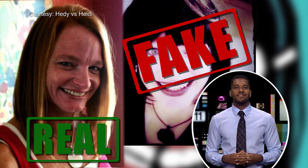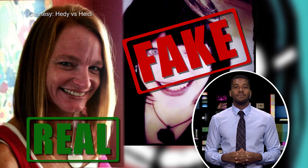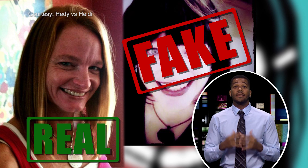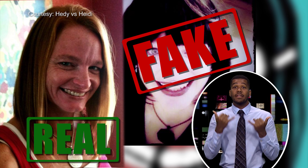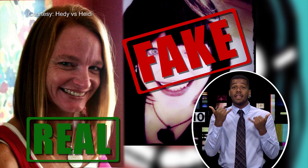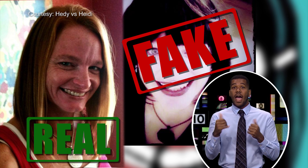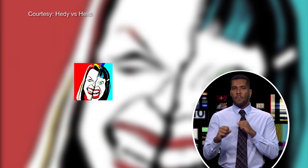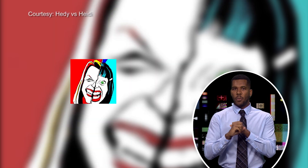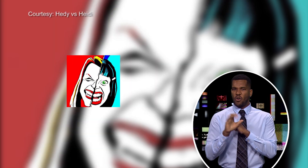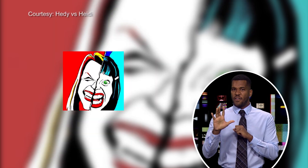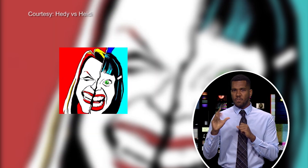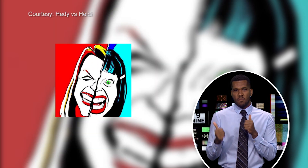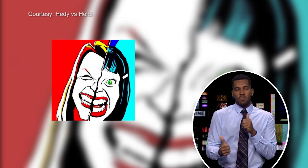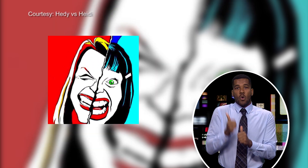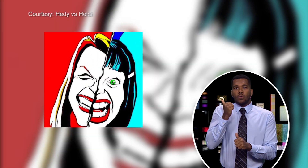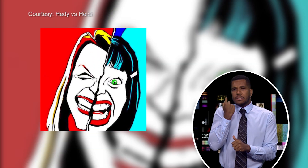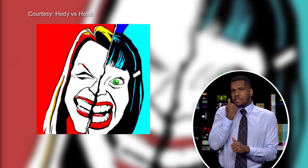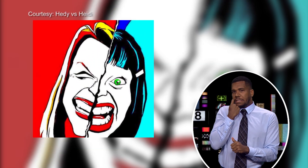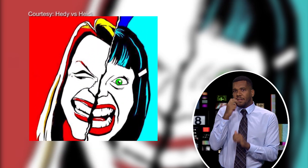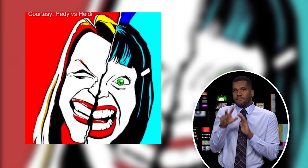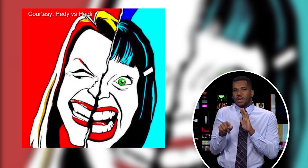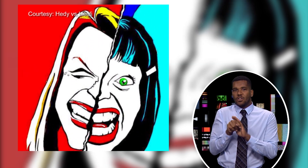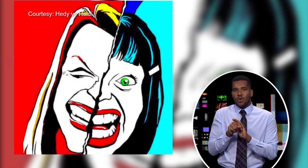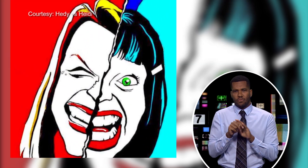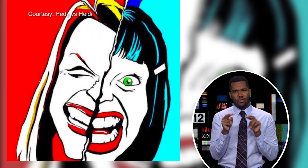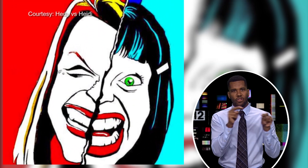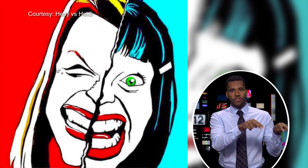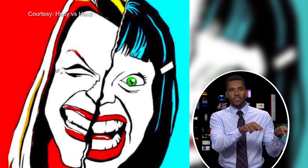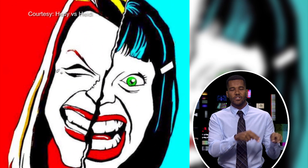Today we are premiering her most recent video. Let’s take a look.